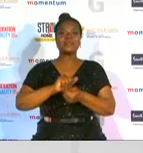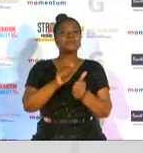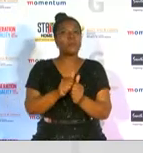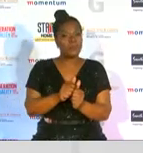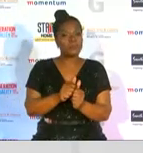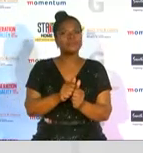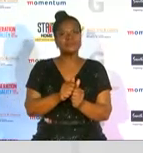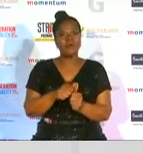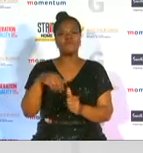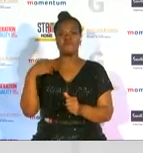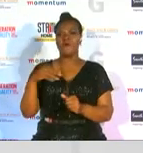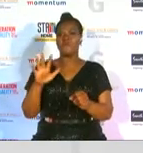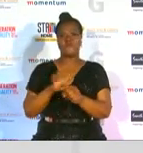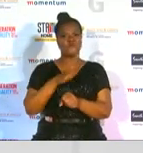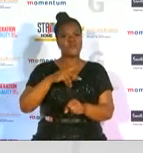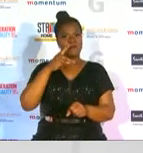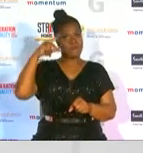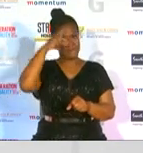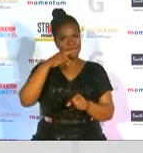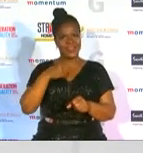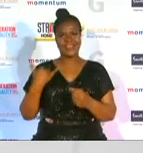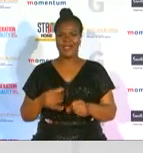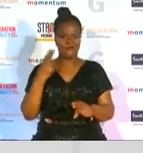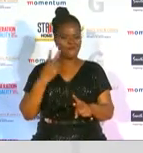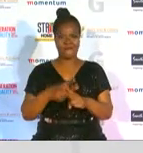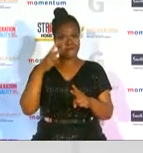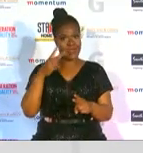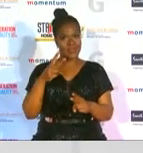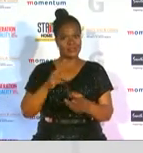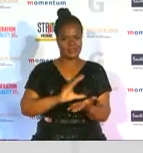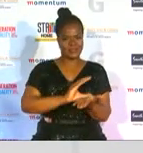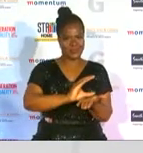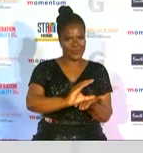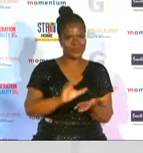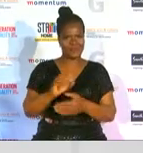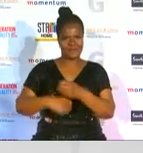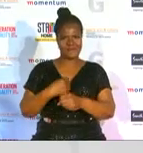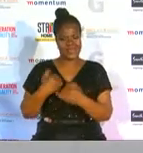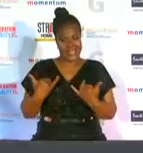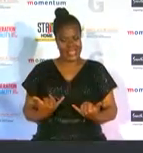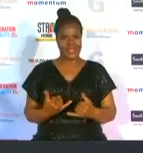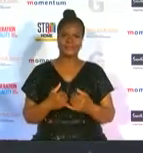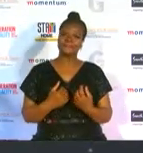fully professional now the finalists for the sponsor of the year are the following